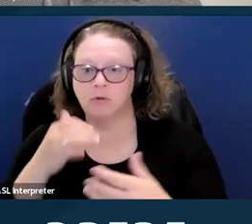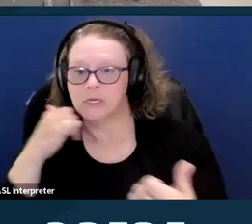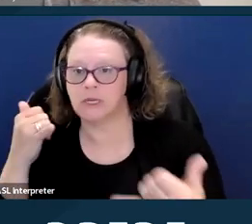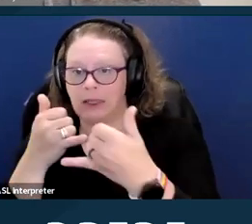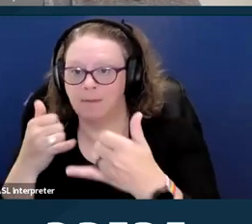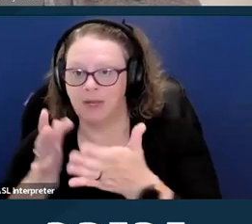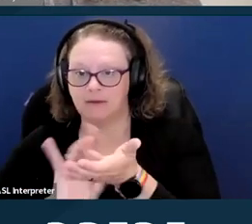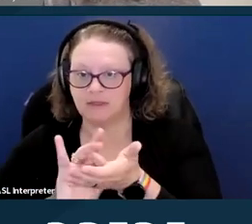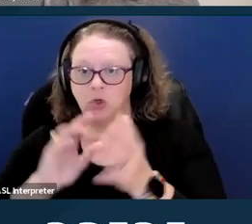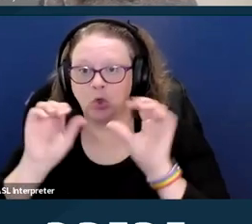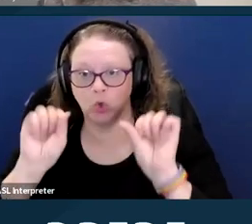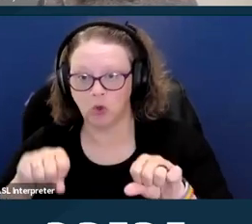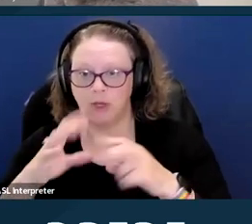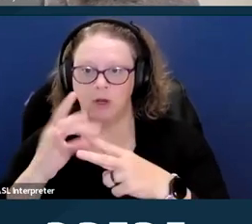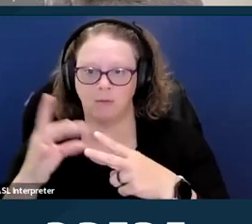for providing an alternative method.